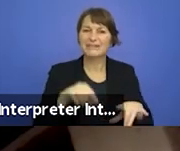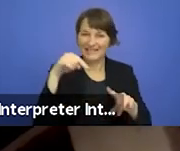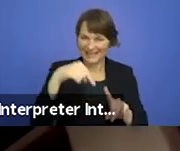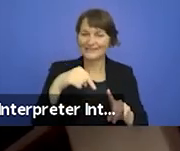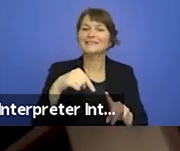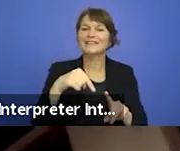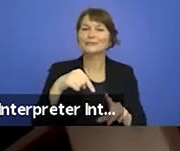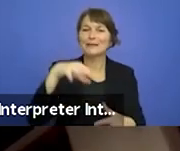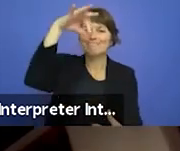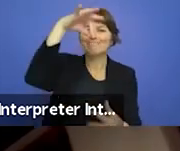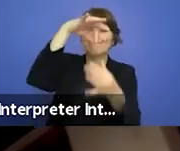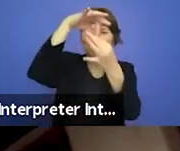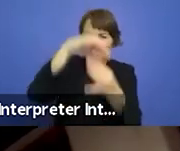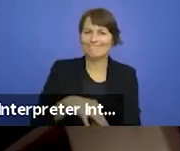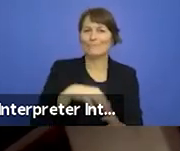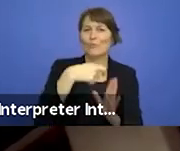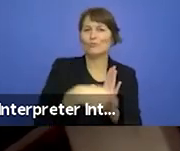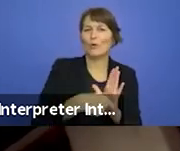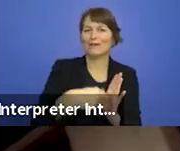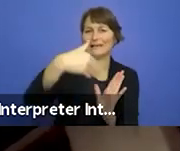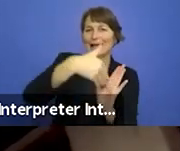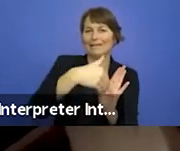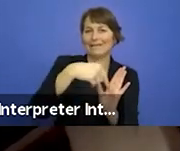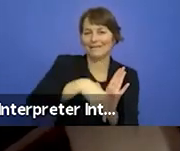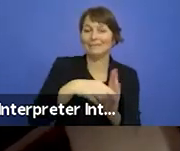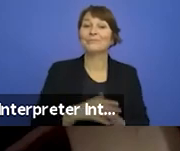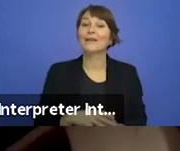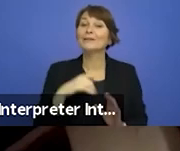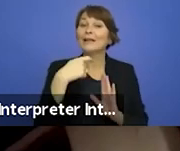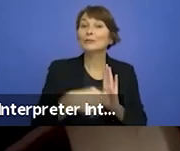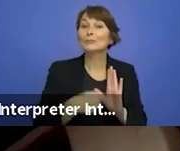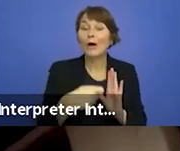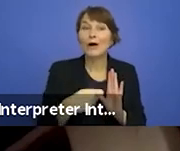A project like this is by its very nature idealistic and the very making of it embodies